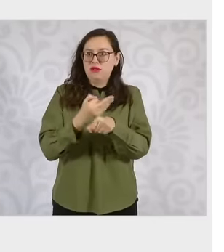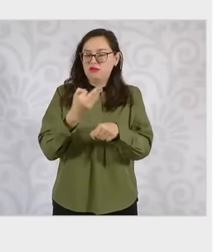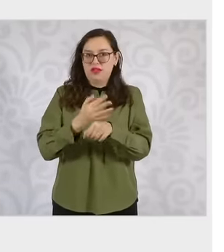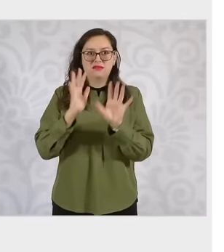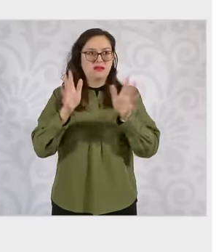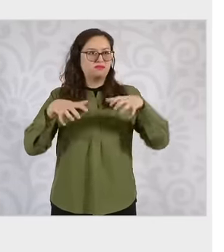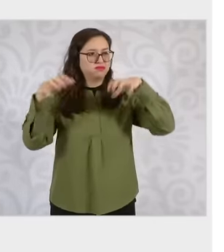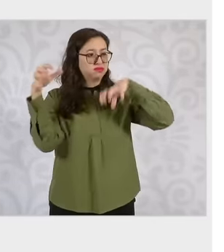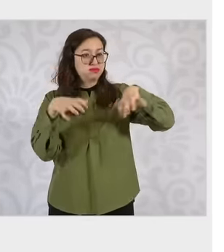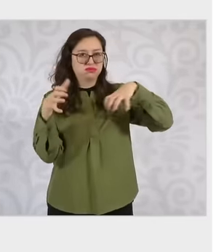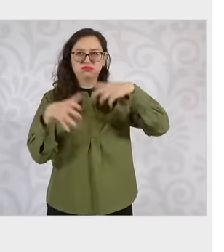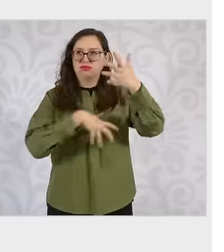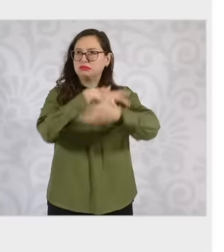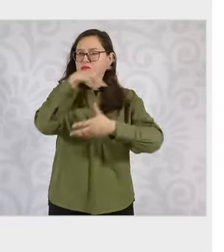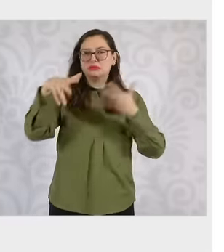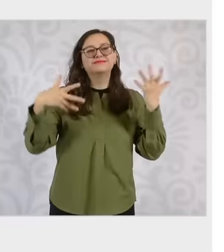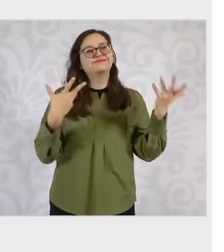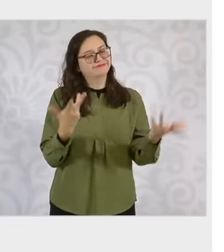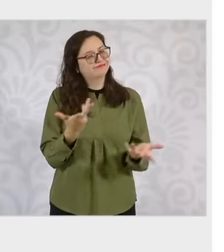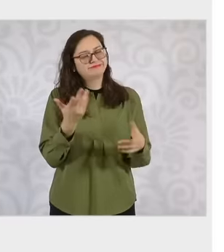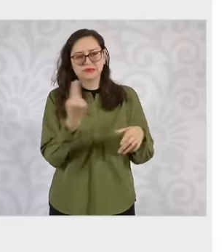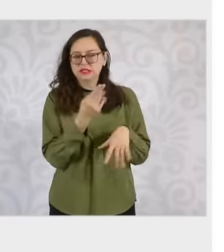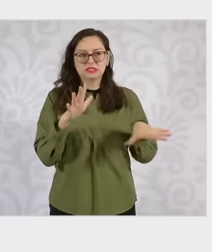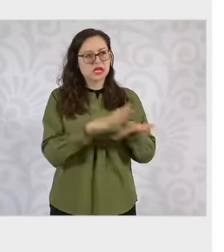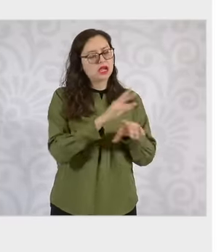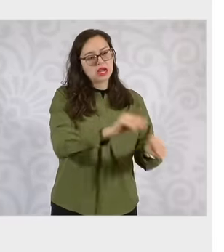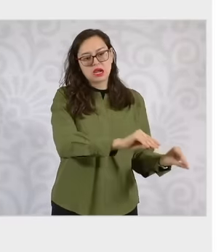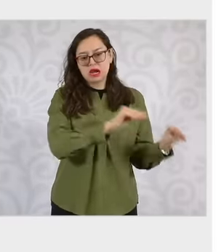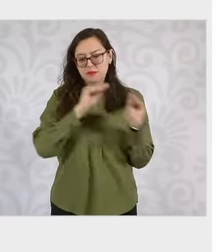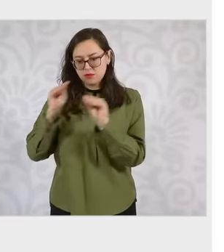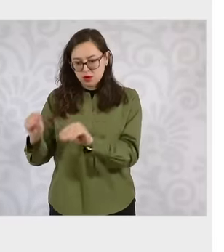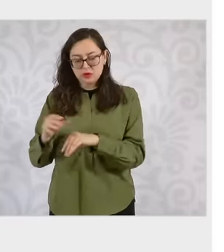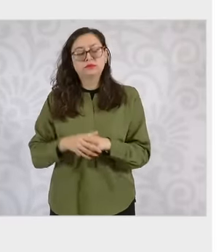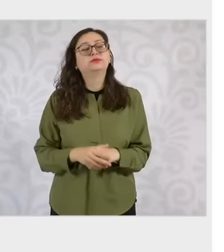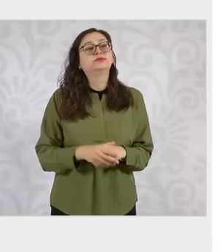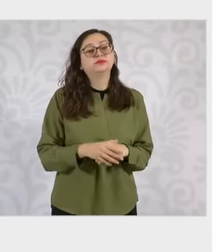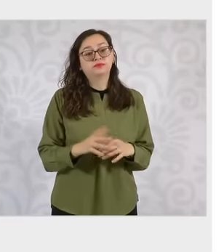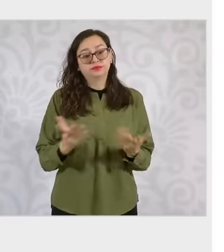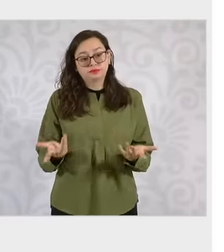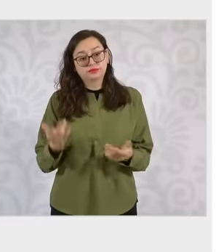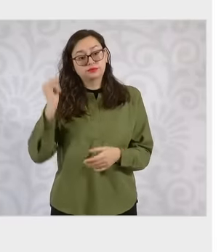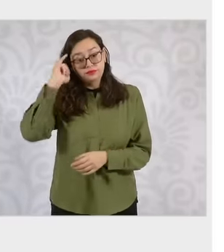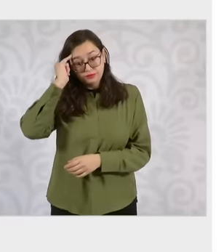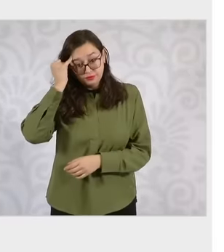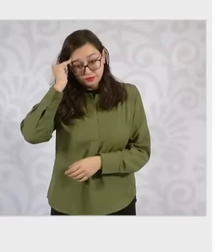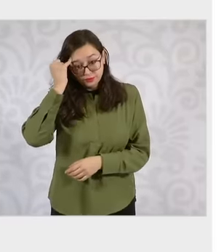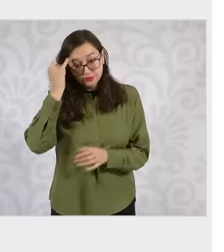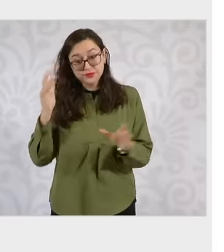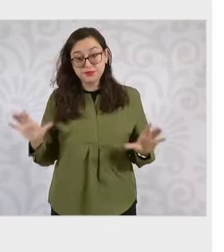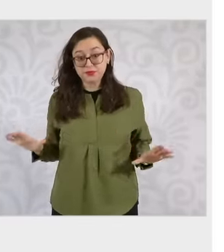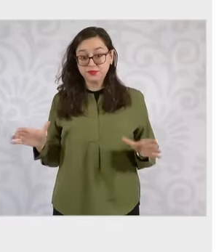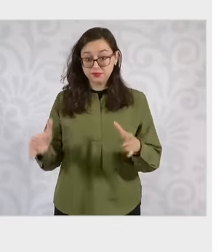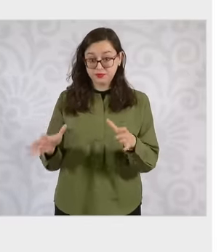the indigenous population in the municipalities where there are high rates of insecurity, improving the